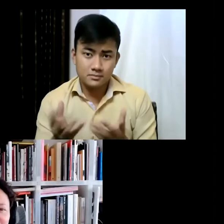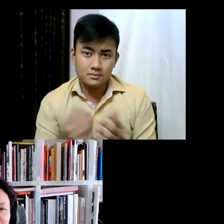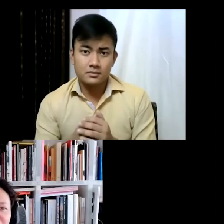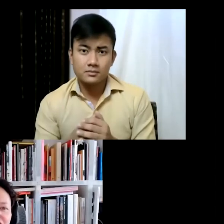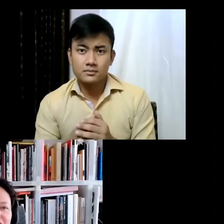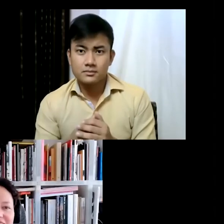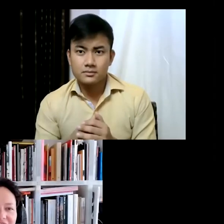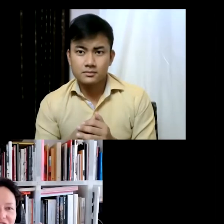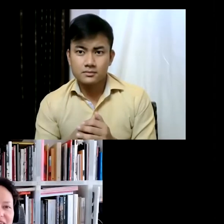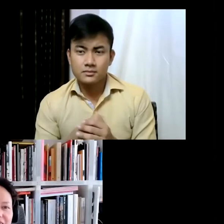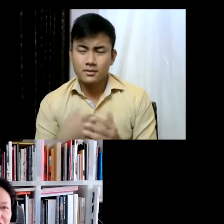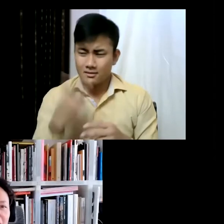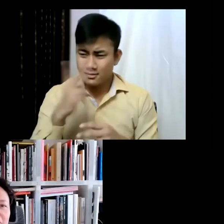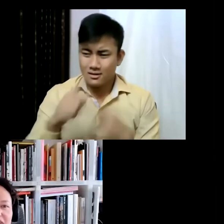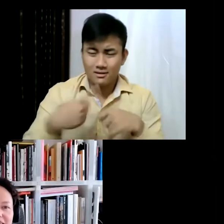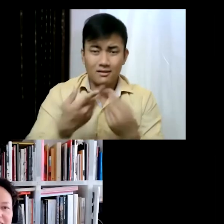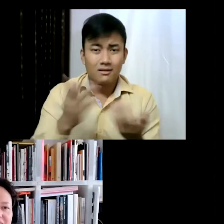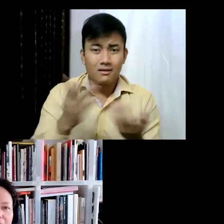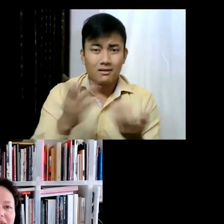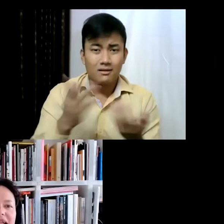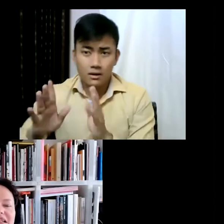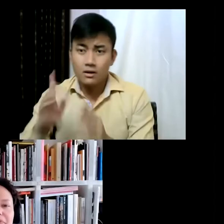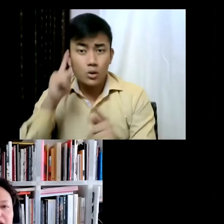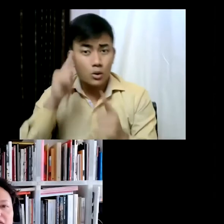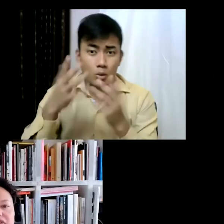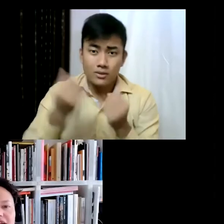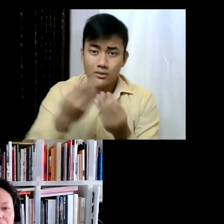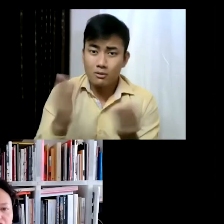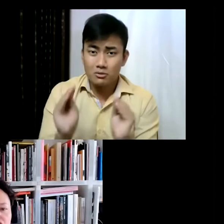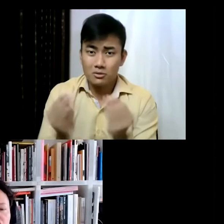are changing, that are just kind of improving the system but the experience of the exhibition,